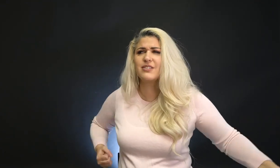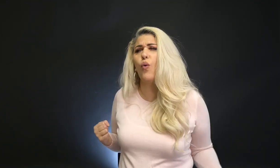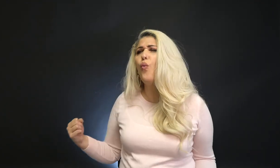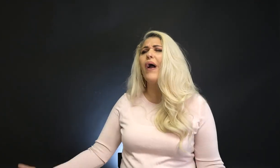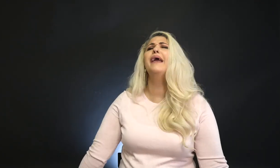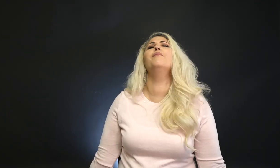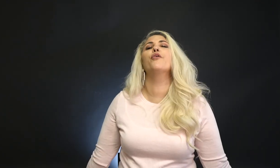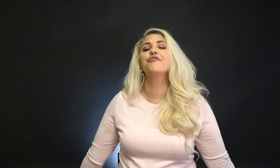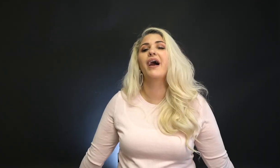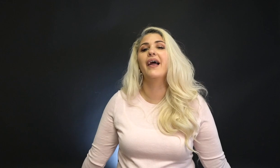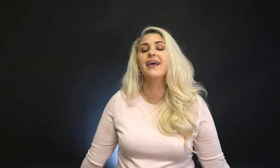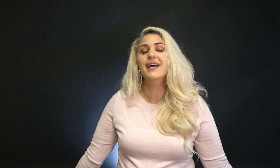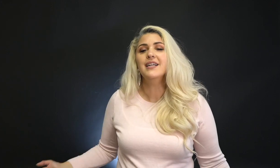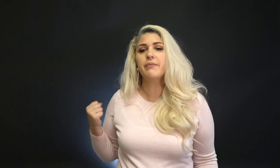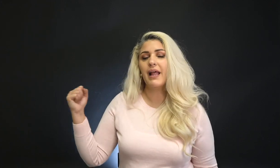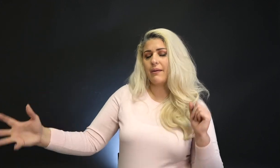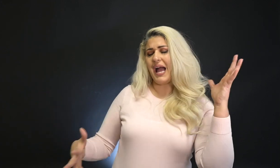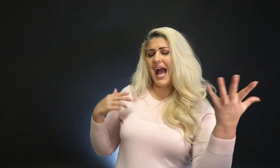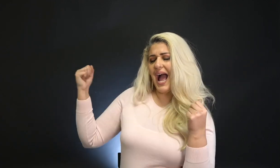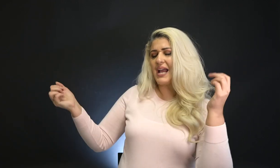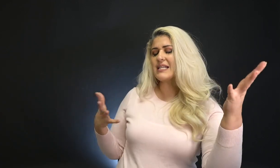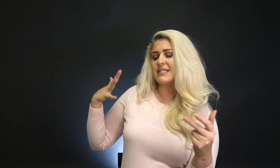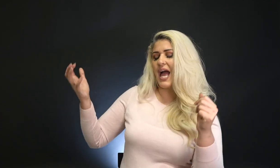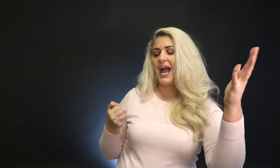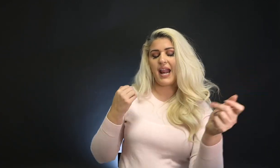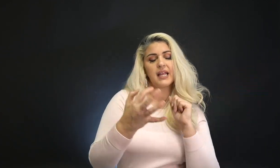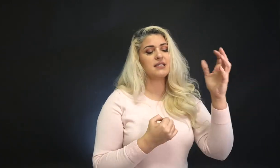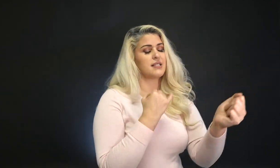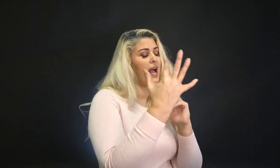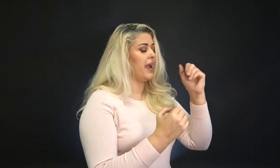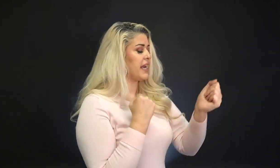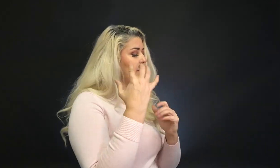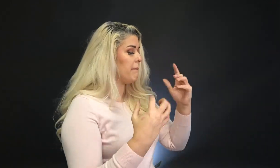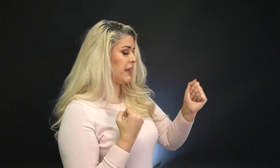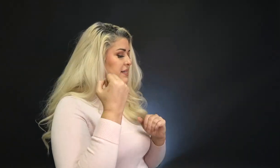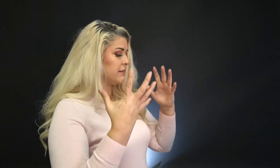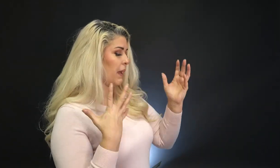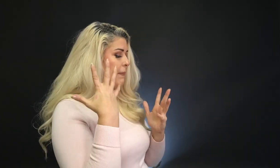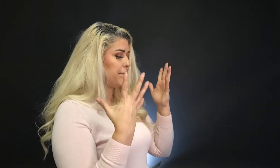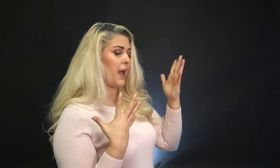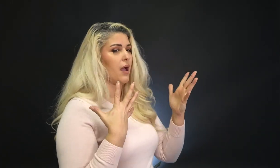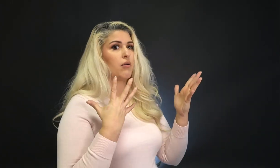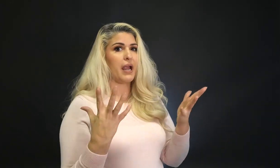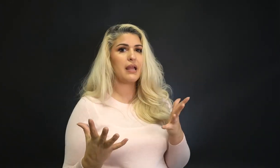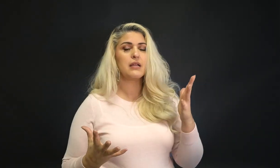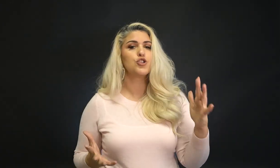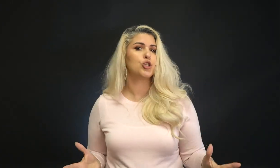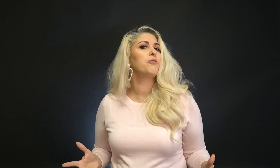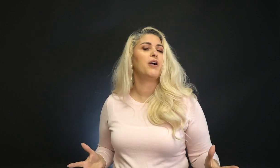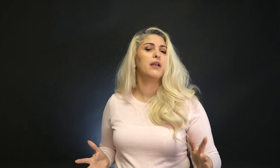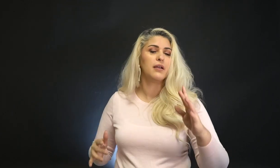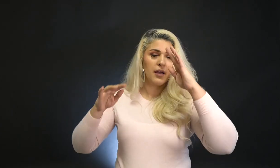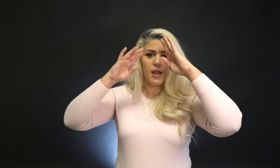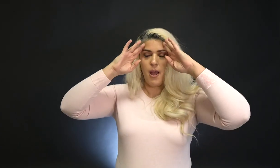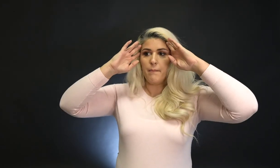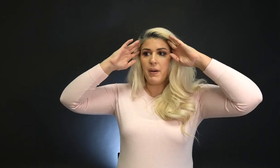That's way more fun, to be like, I can sign. I can sign. I'm amazing, bah, bah, bah. Right? Super fun.